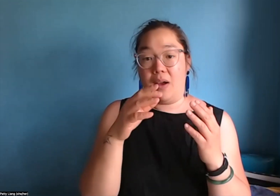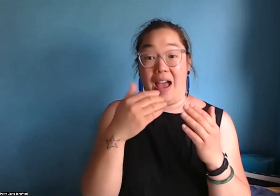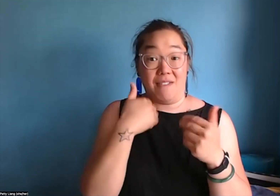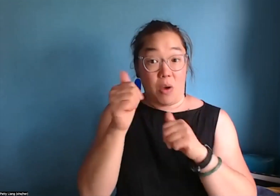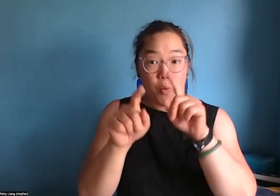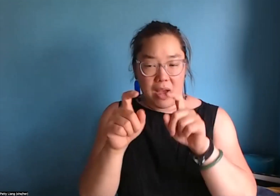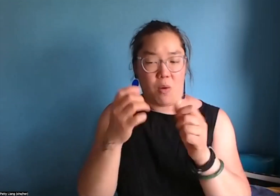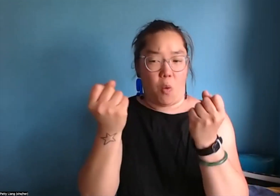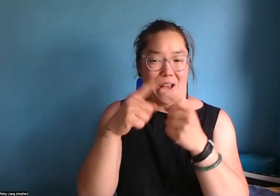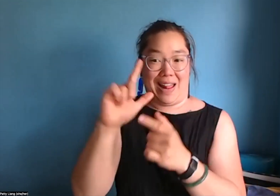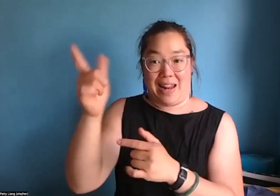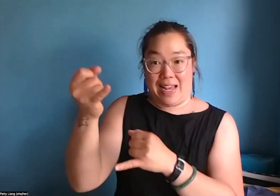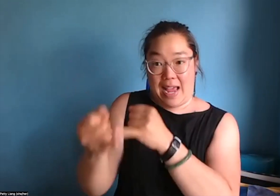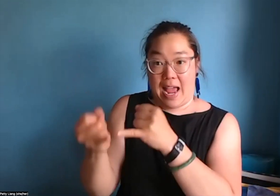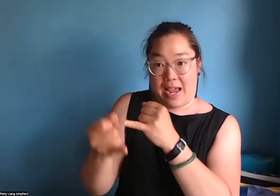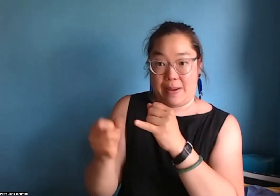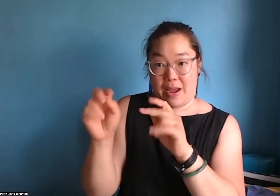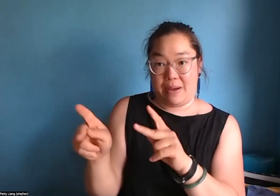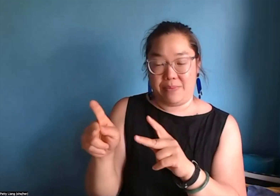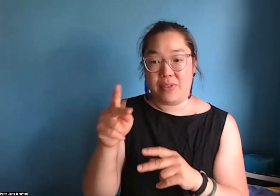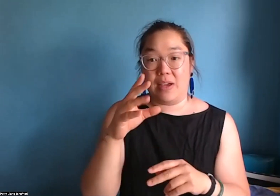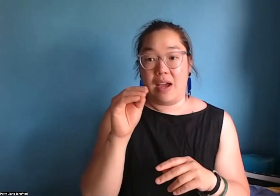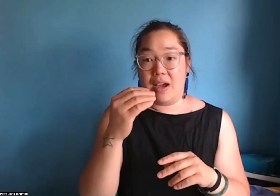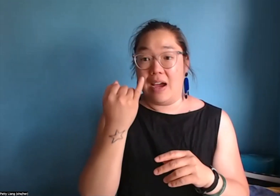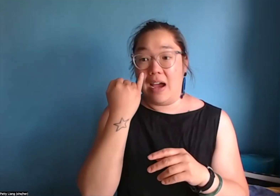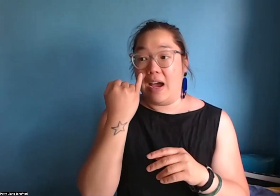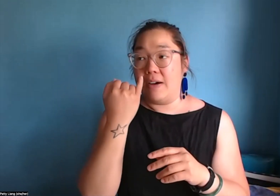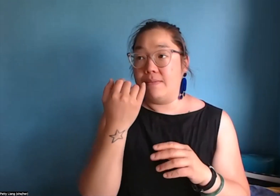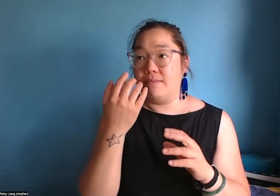and each recipient. So we'd ask you to hold your